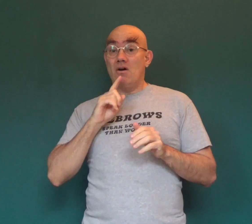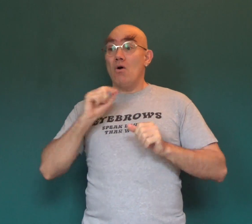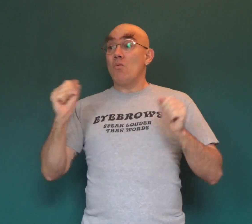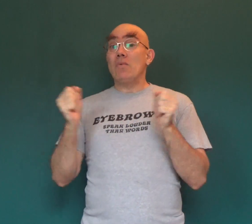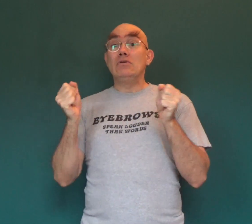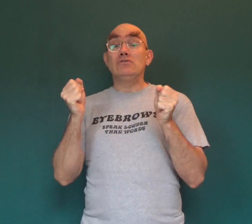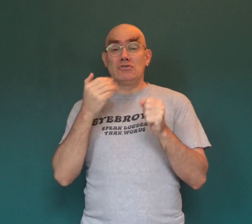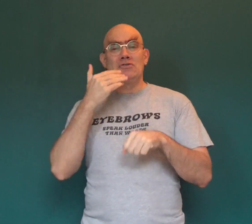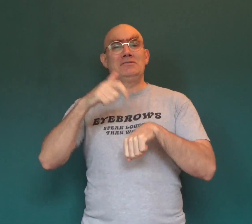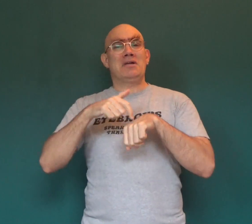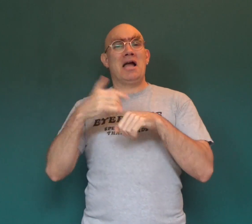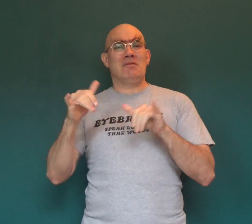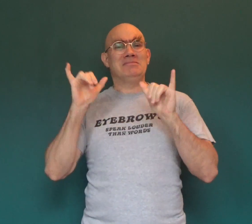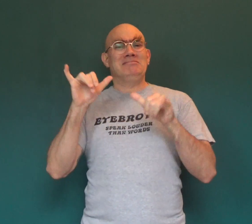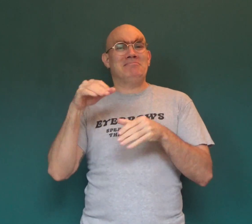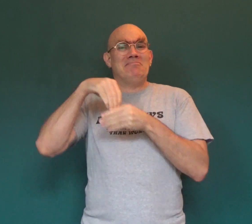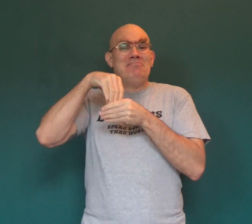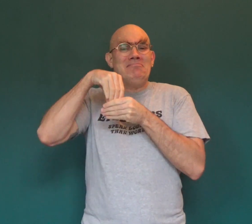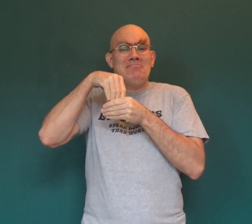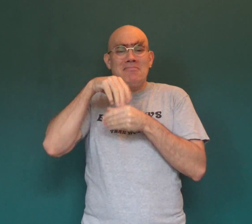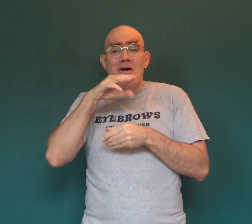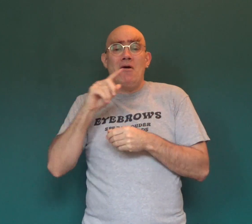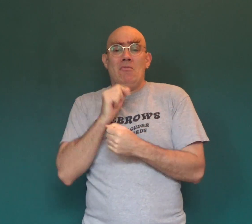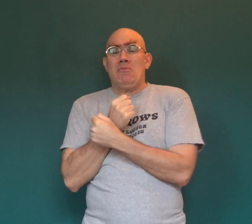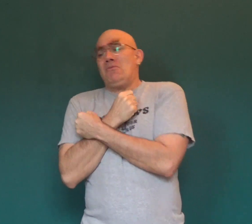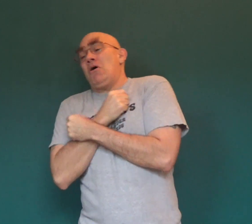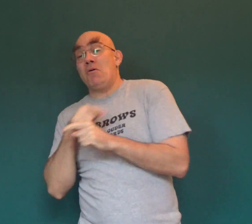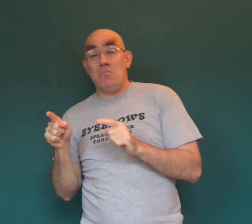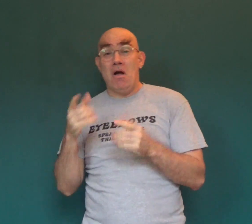Winter's a good time to stay in and cuddle